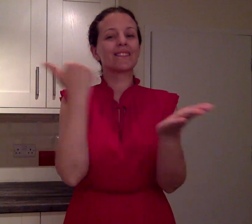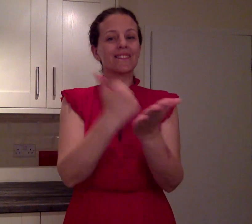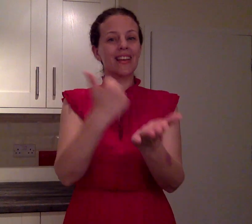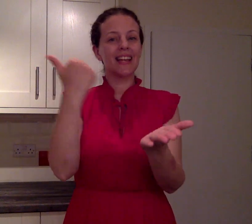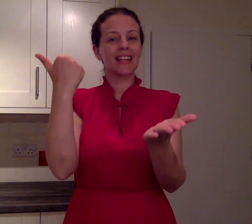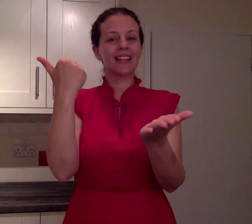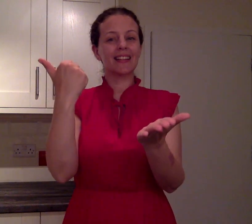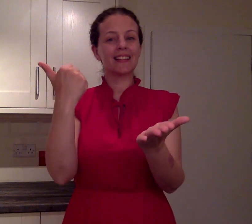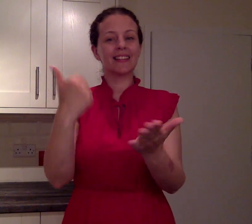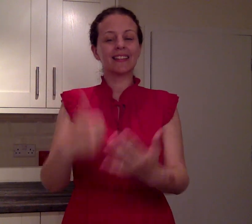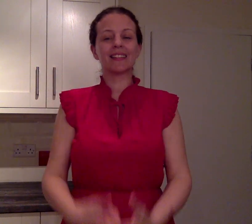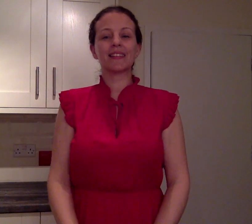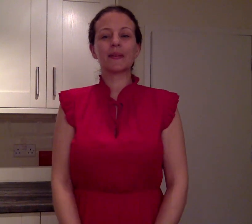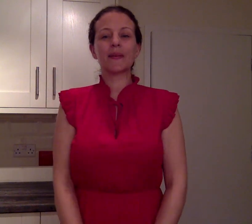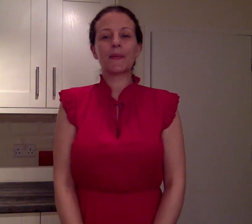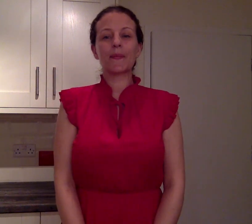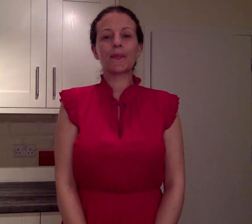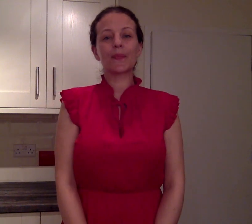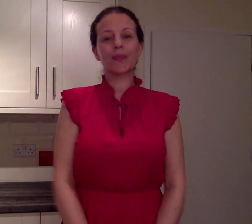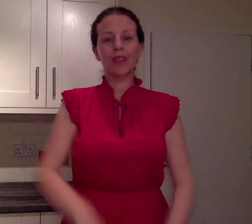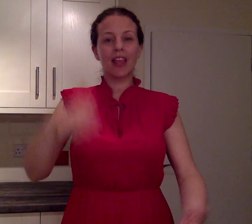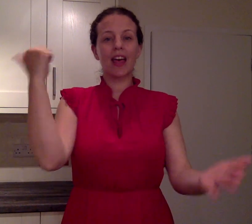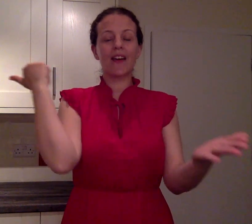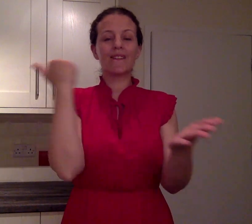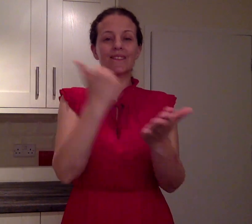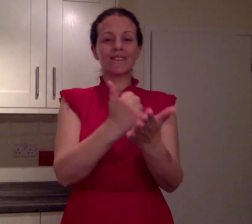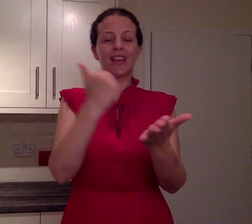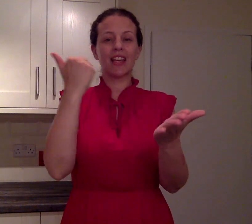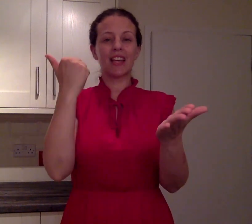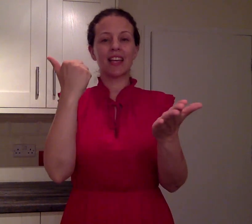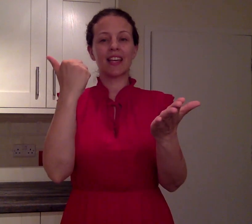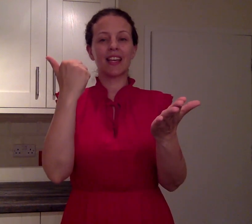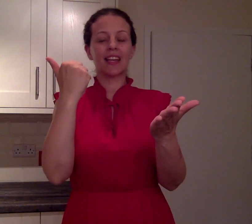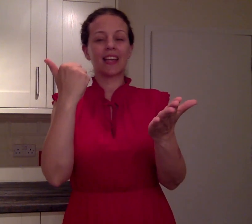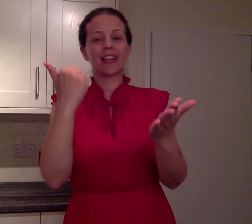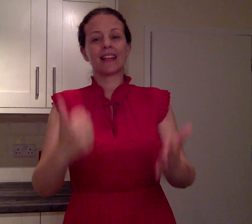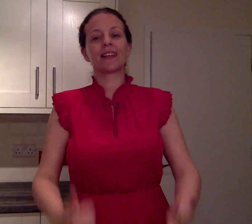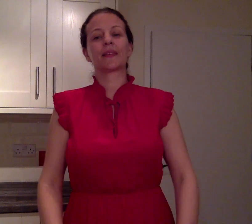FANTASTIC